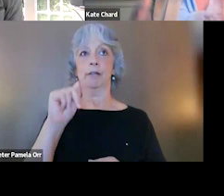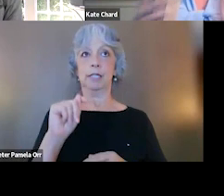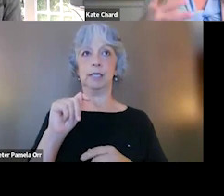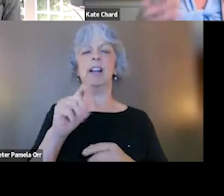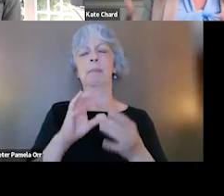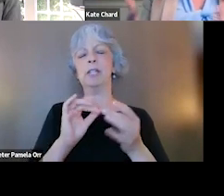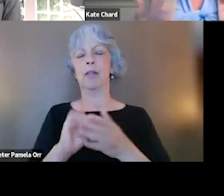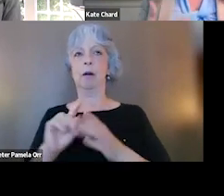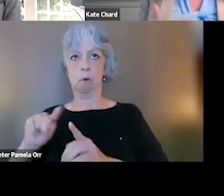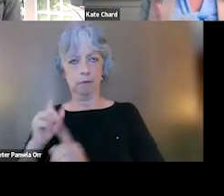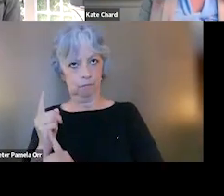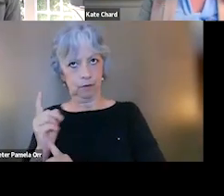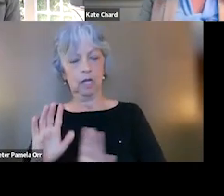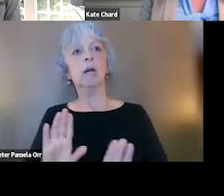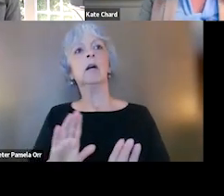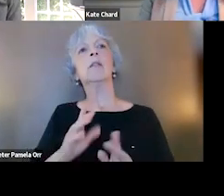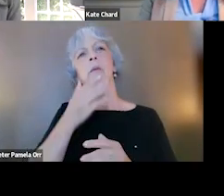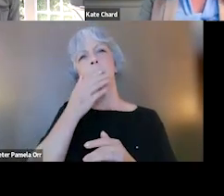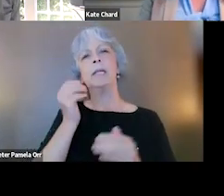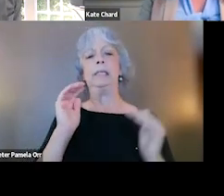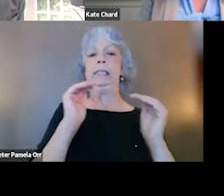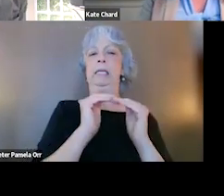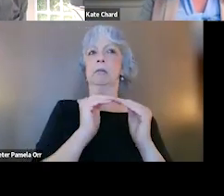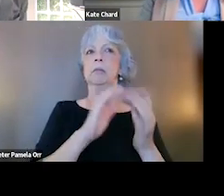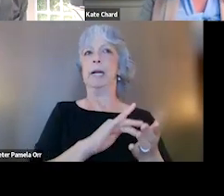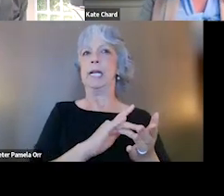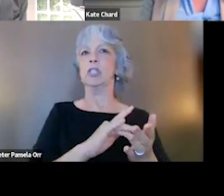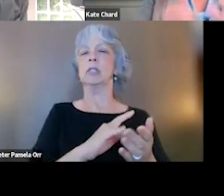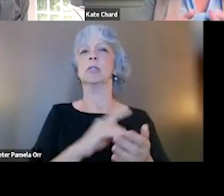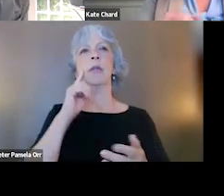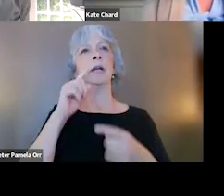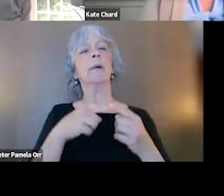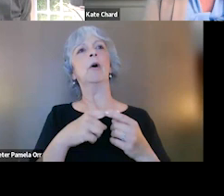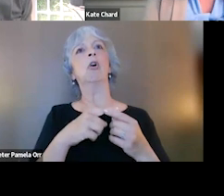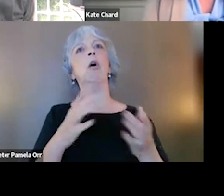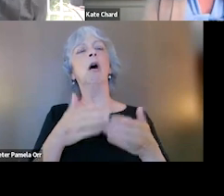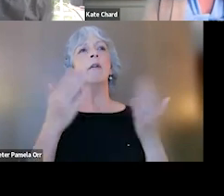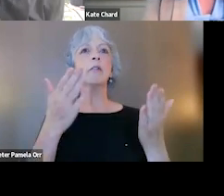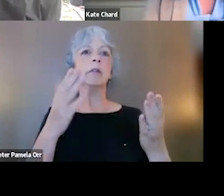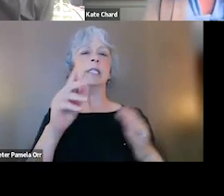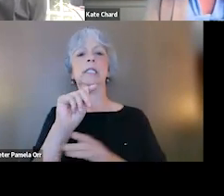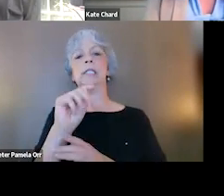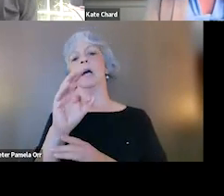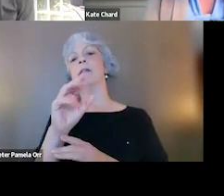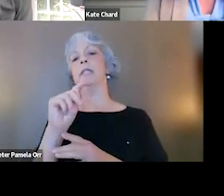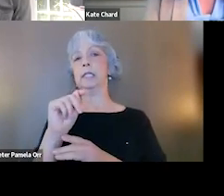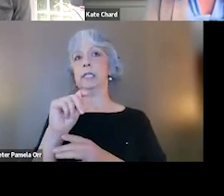they do about as well as the medications. And so really thinking about the idea of offering trauma-focused treatments at the top of the list